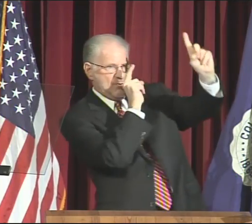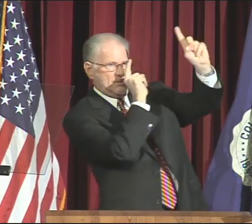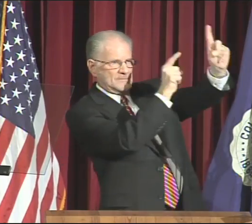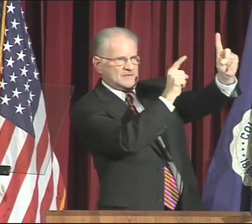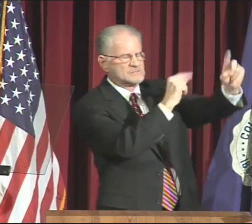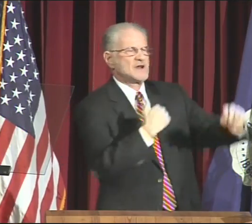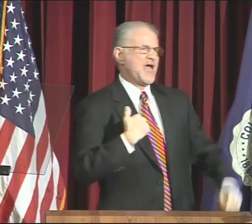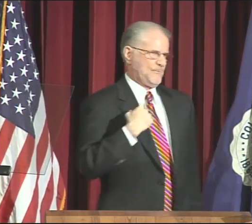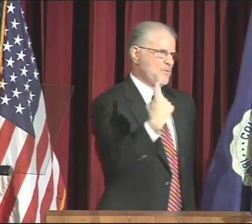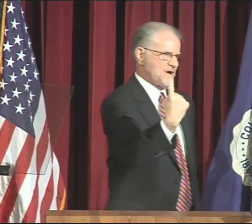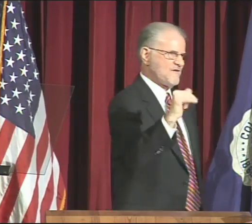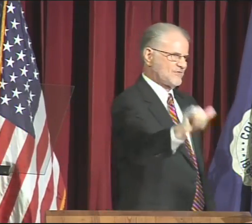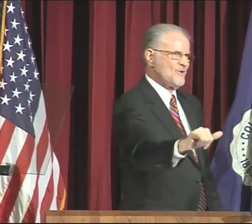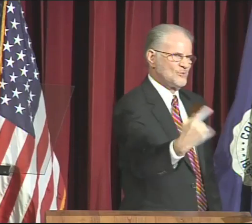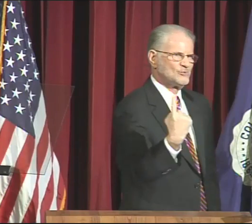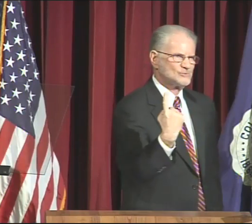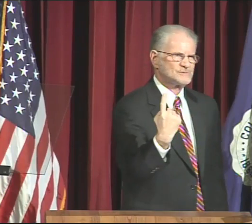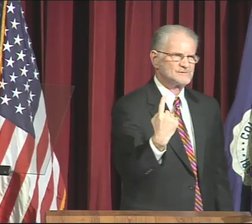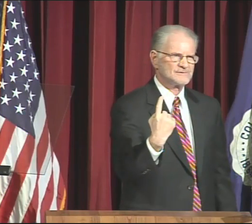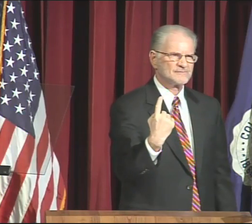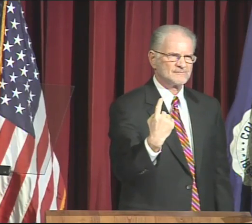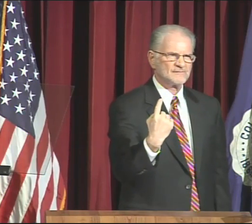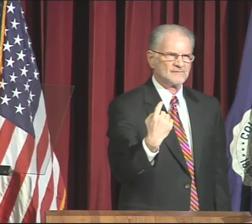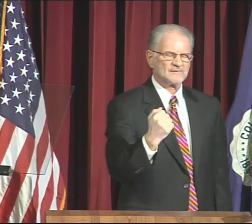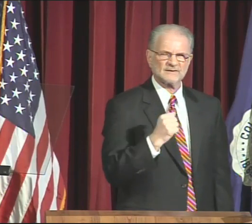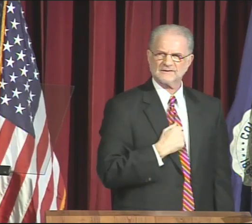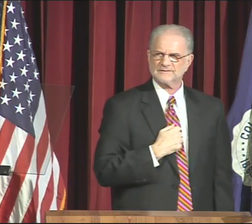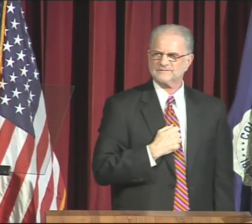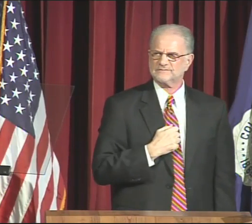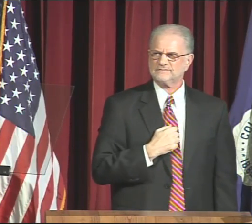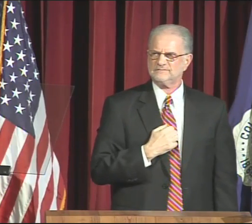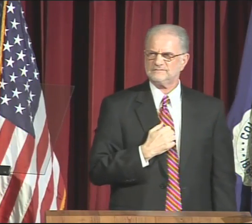of the significance of our mission. I am one of those.